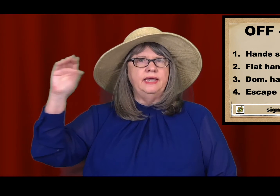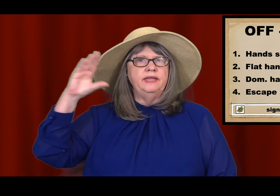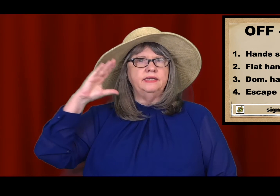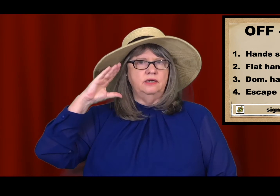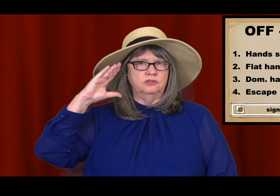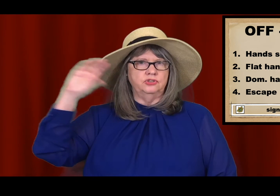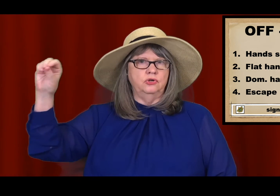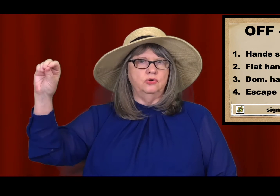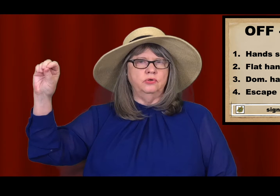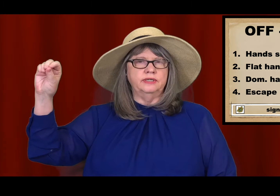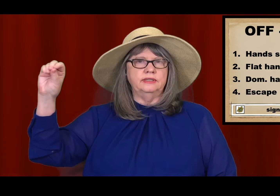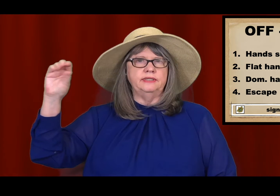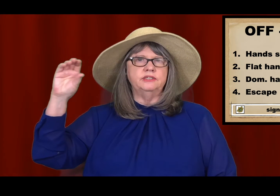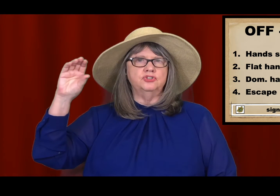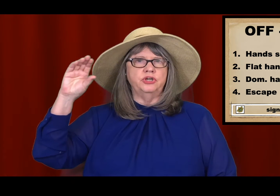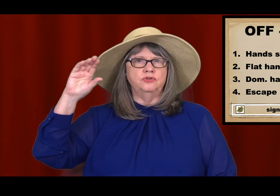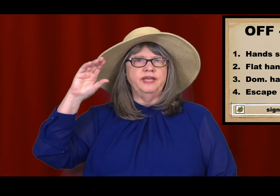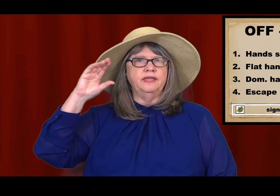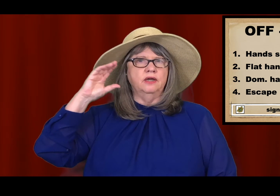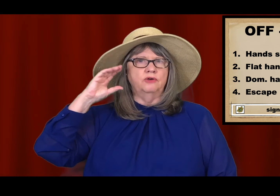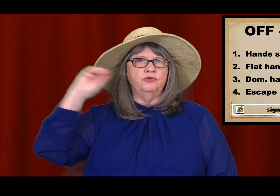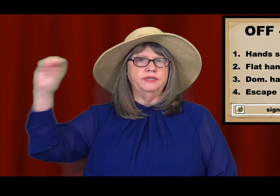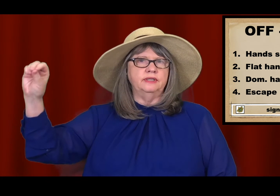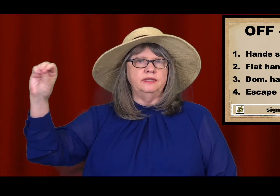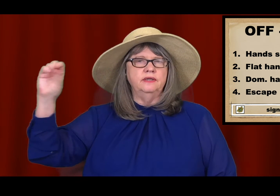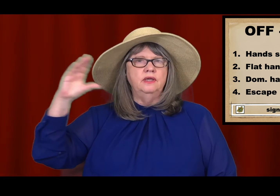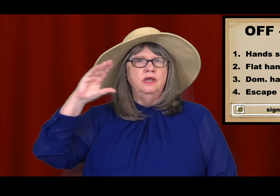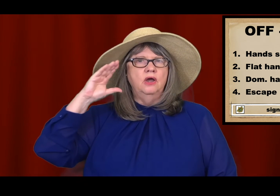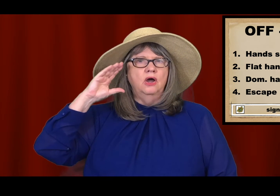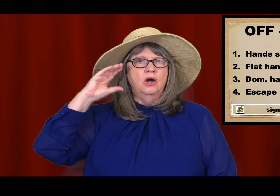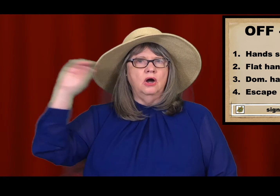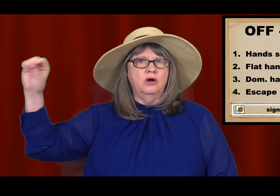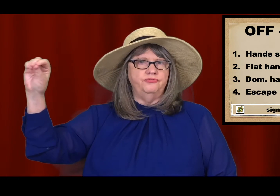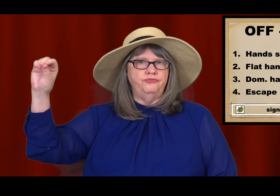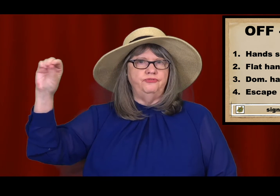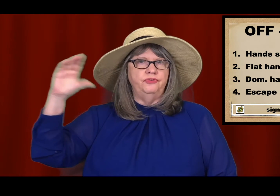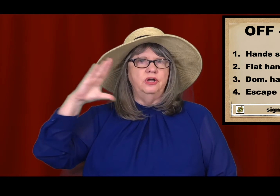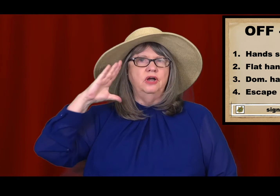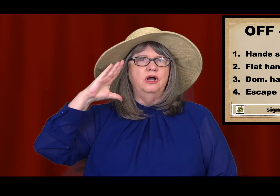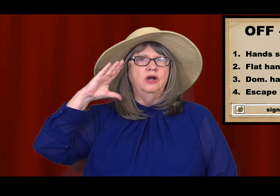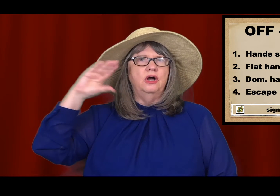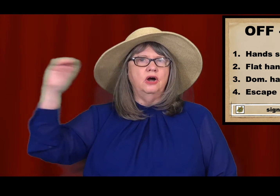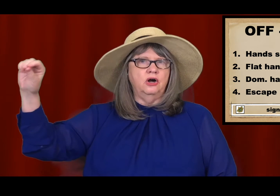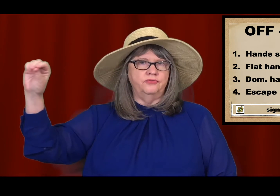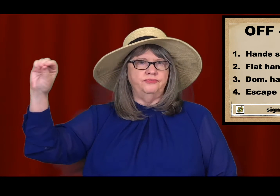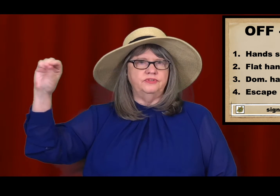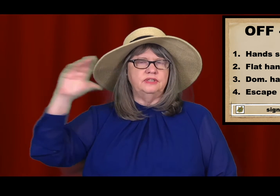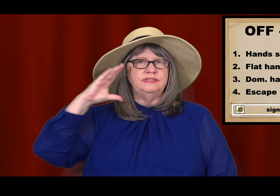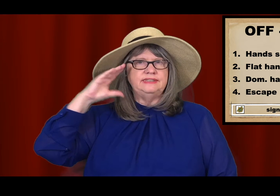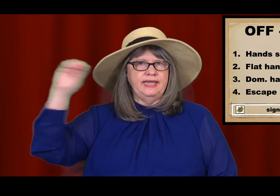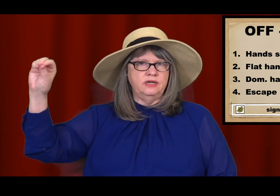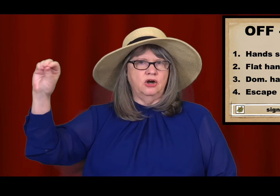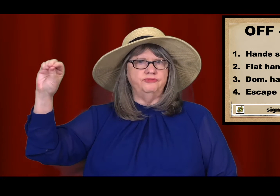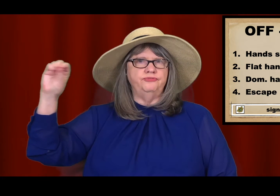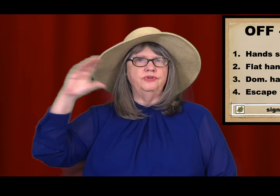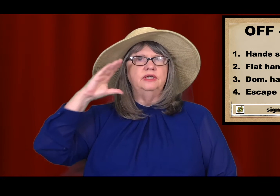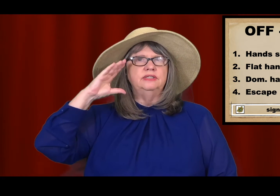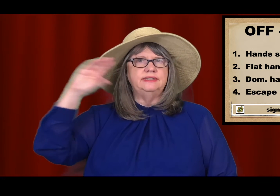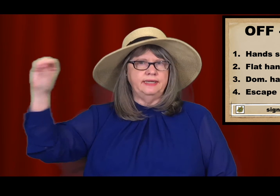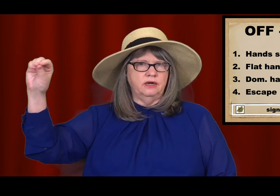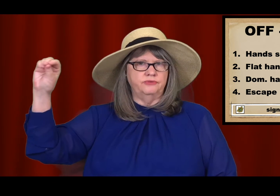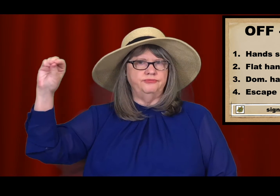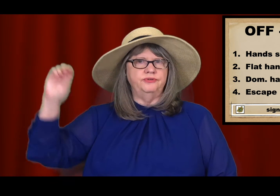and it can also go quickly to show taking off quickly. OFF. OFF. TAKE OFF. TAKE OFF.